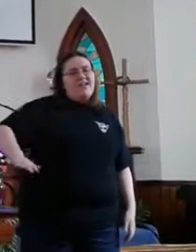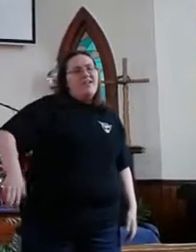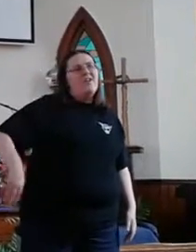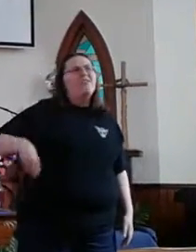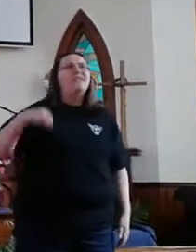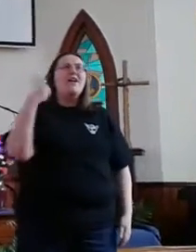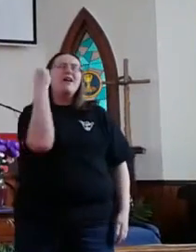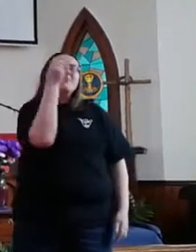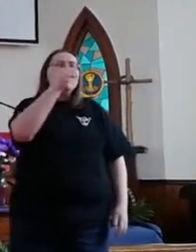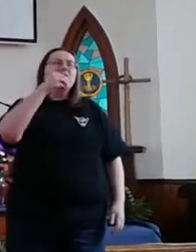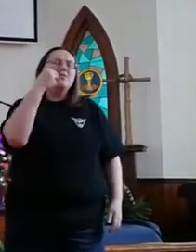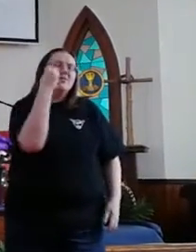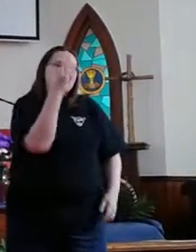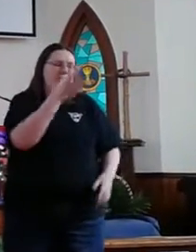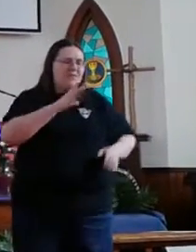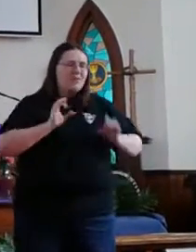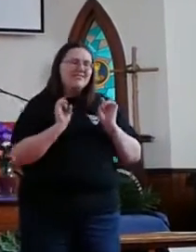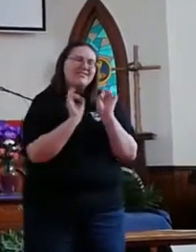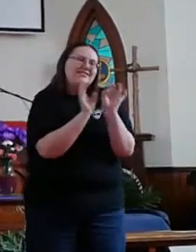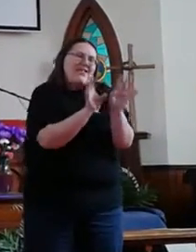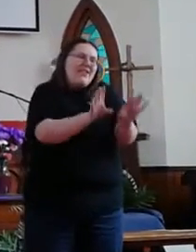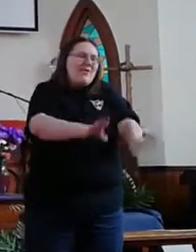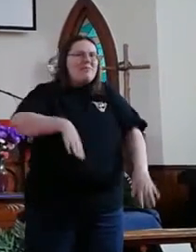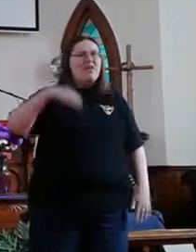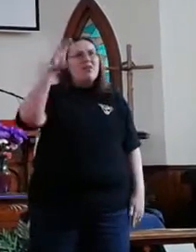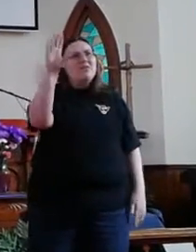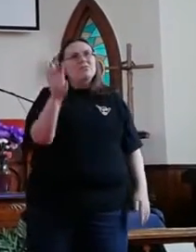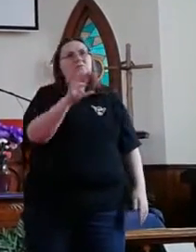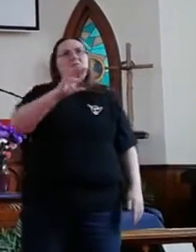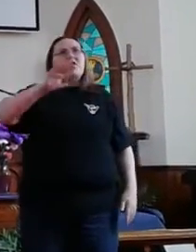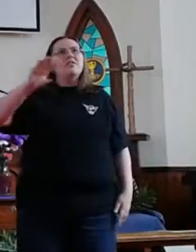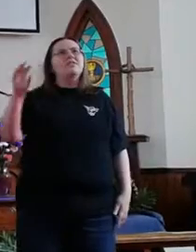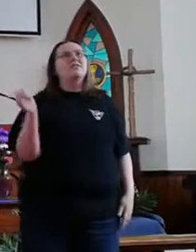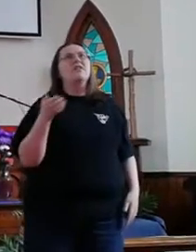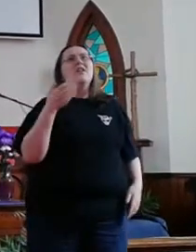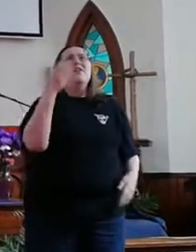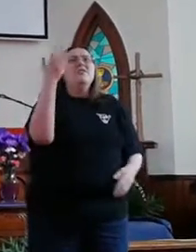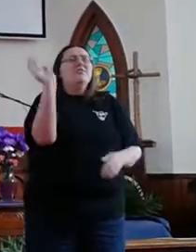Yet on that beautiful terrible cross